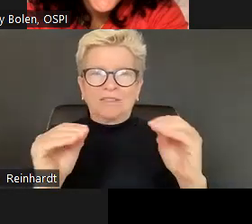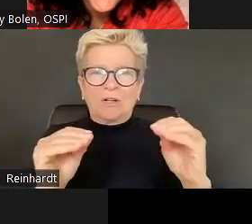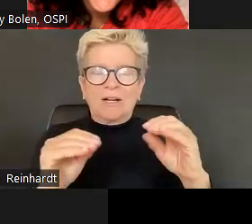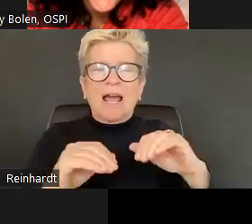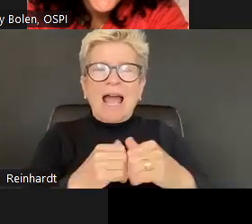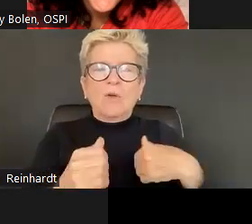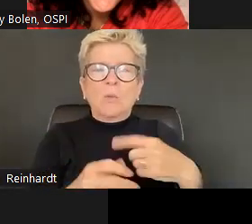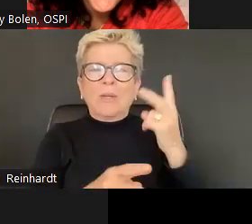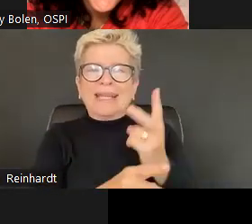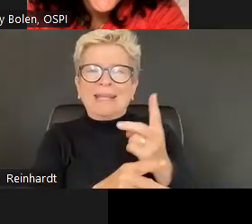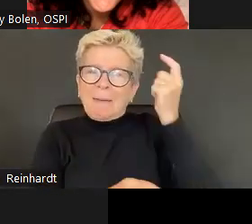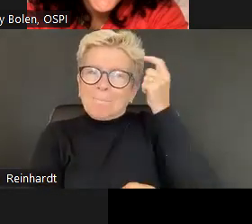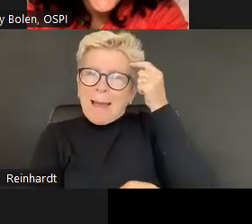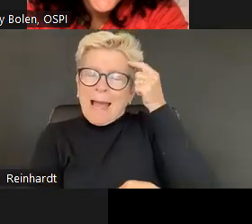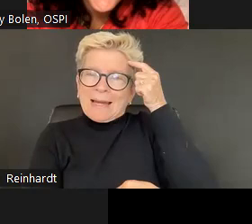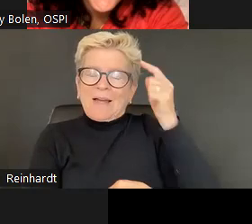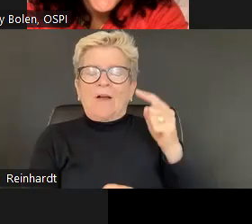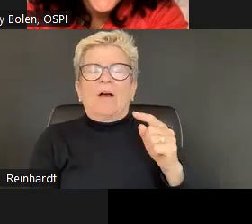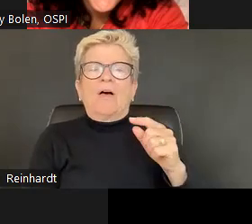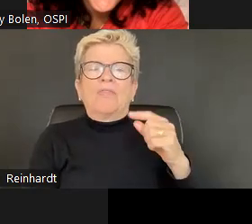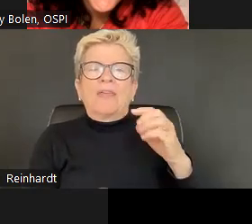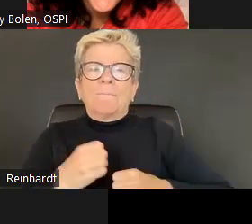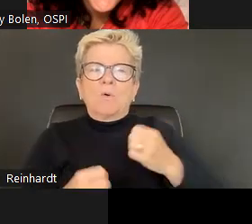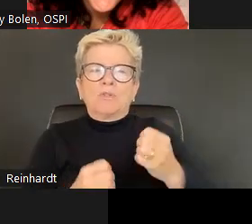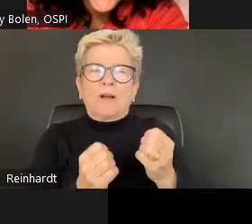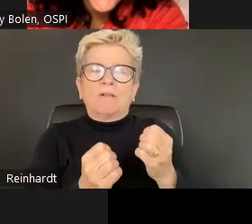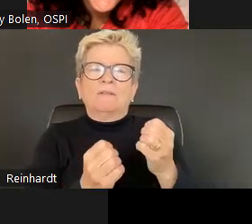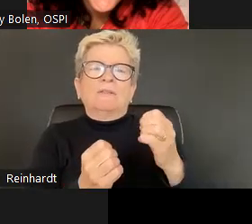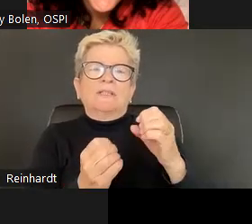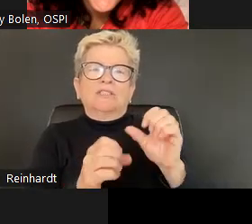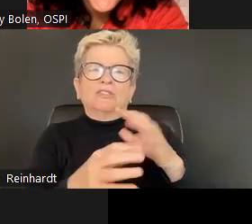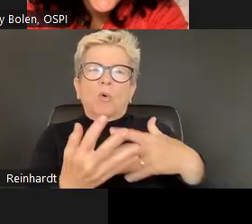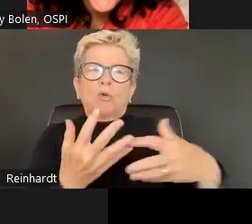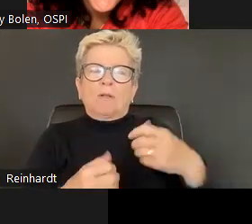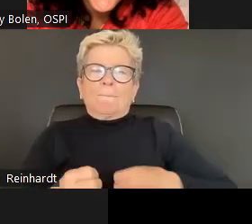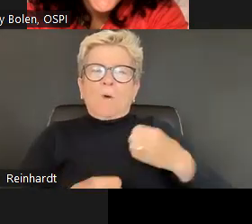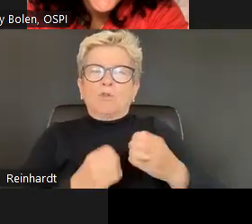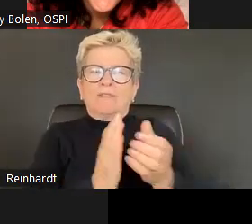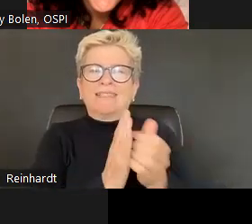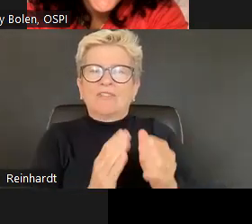And it's important to think about at the beginning of the school year so we can again that intentionality of how can we be intentional as we plan for our competency or plan for our instruction.